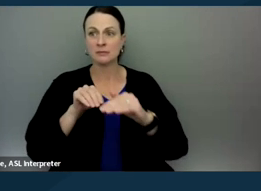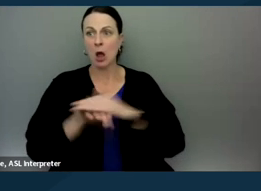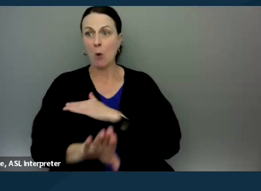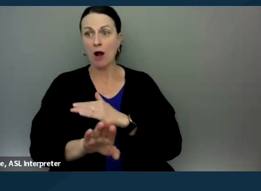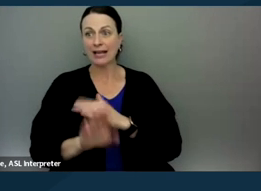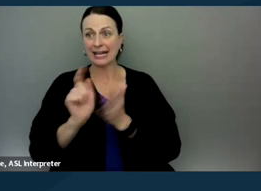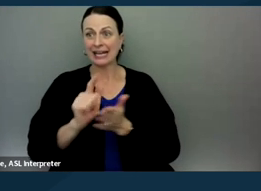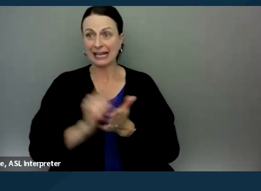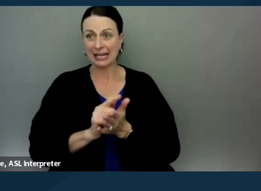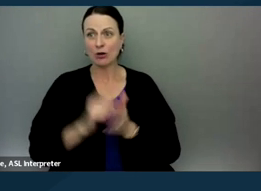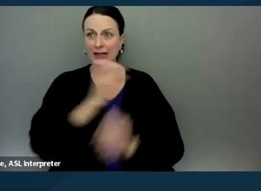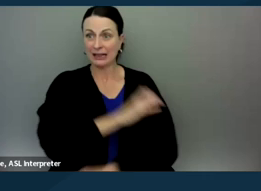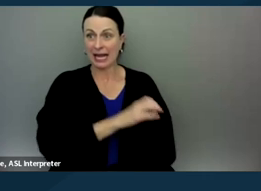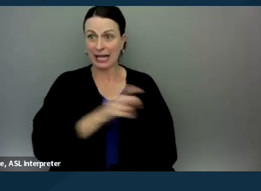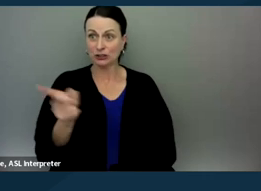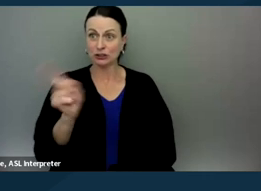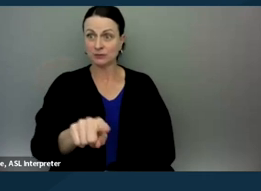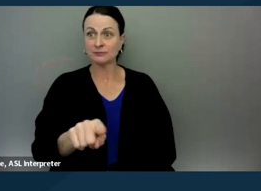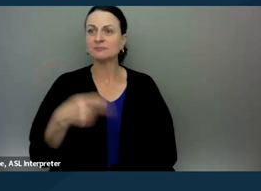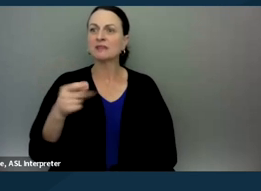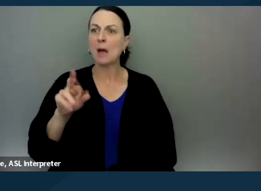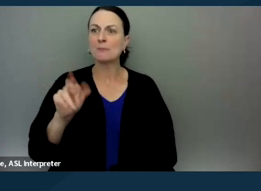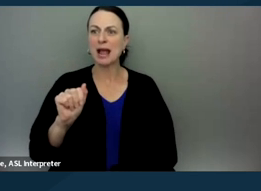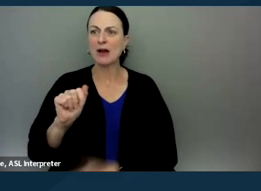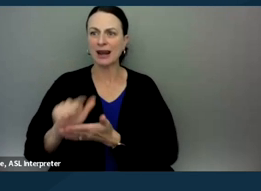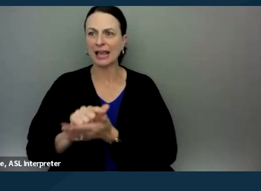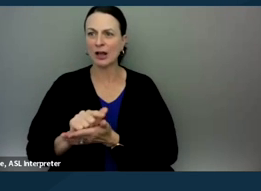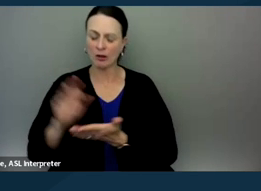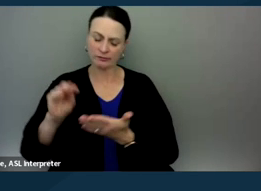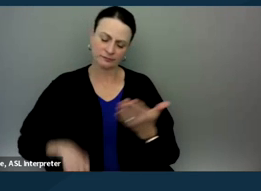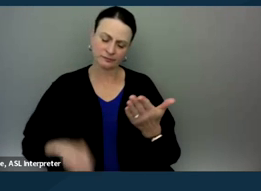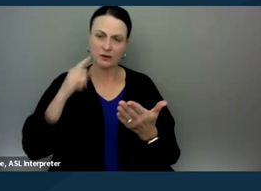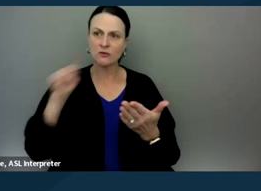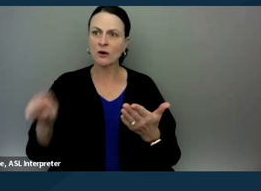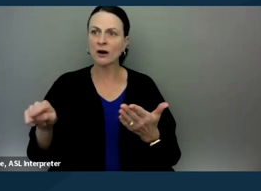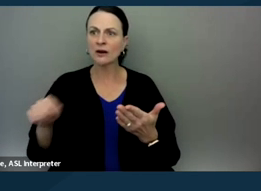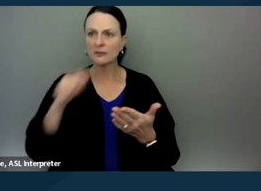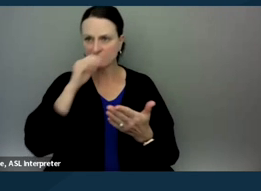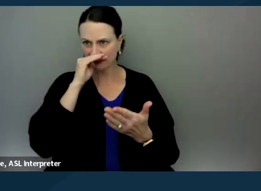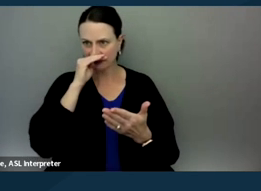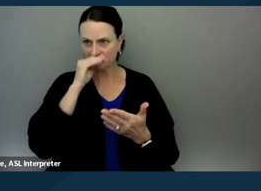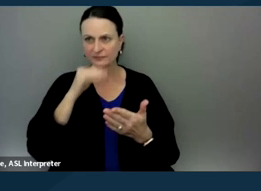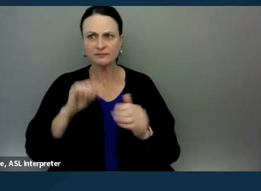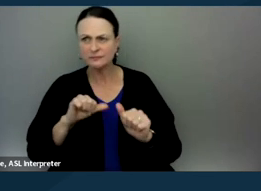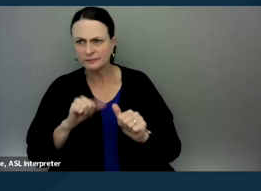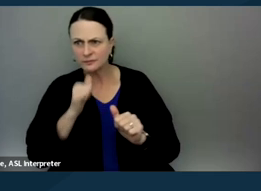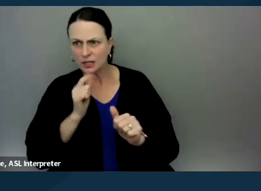and it, and a paralegal I believe it was, was filling out a form on her behalf, but she actually was not sure if the organization was